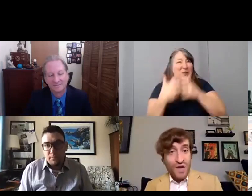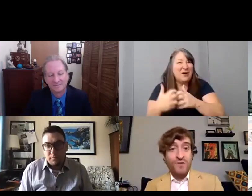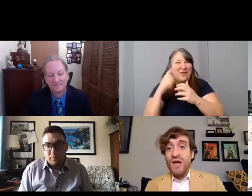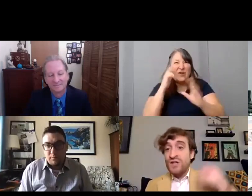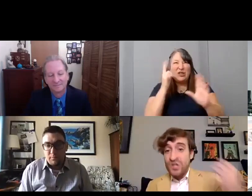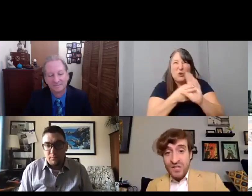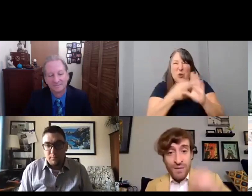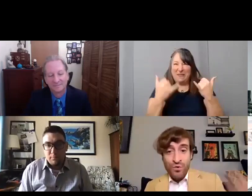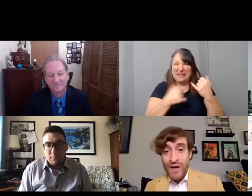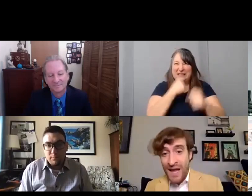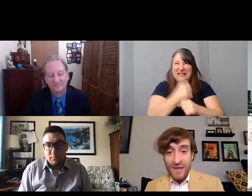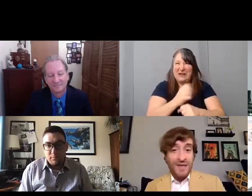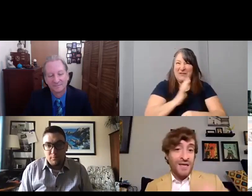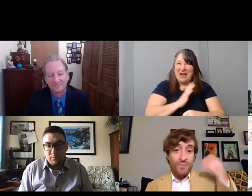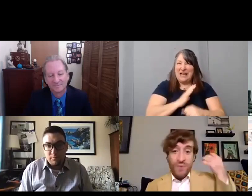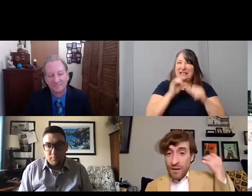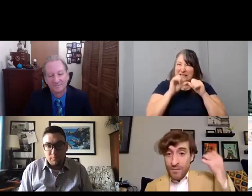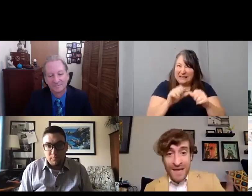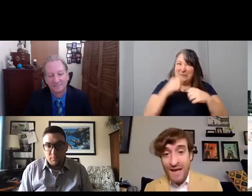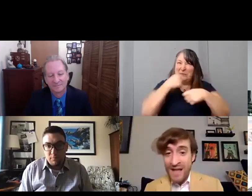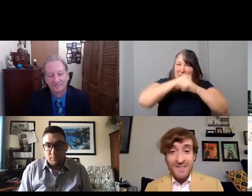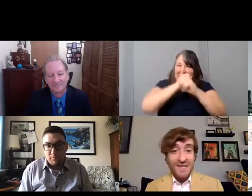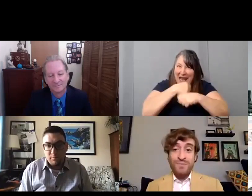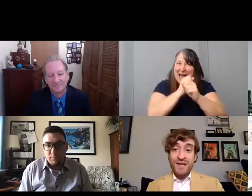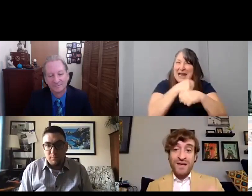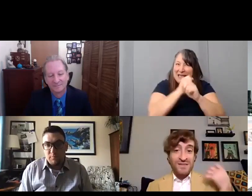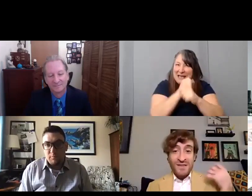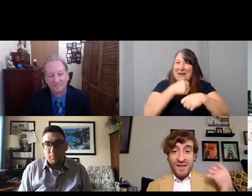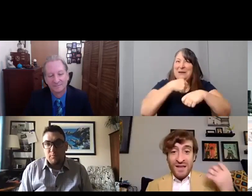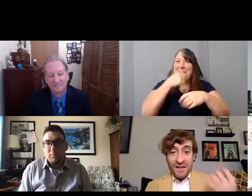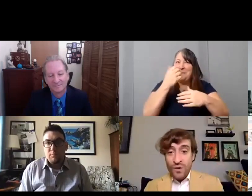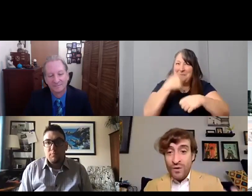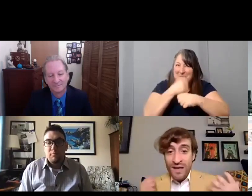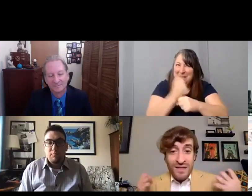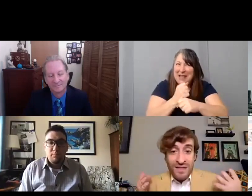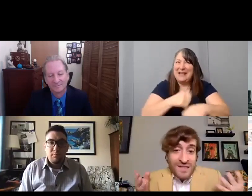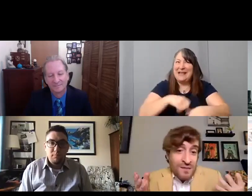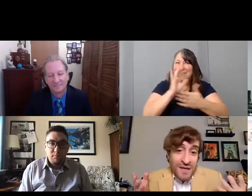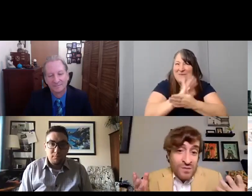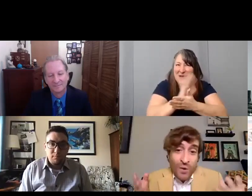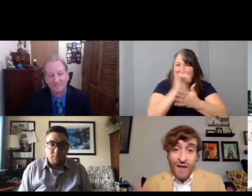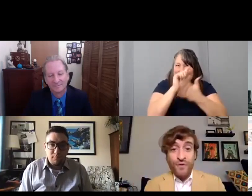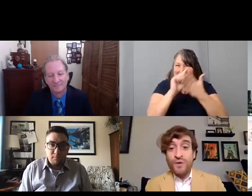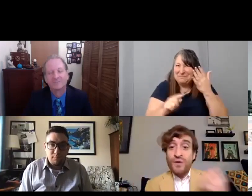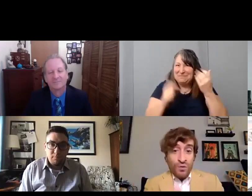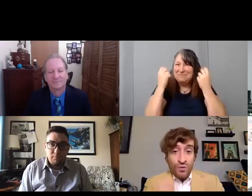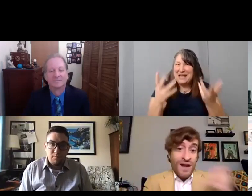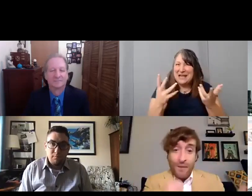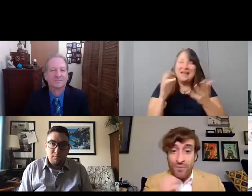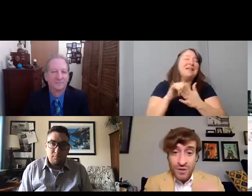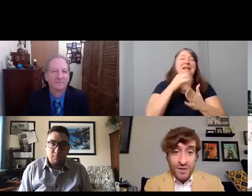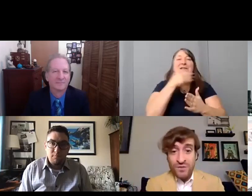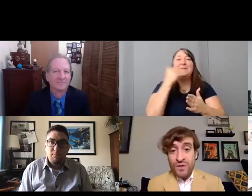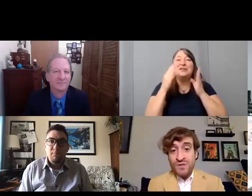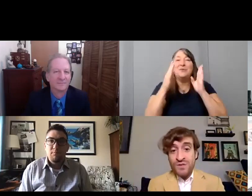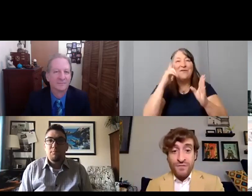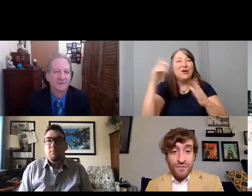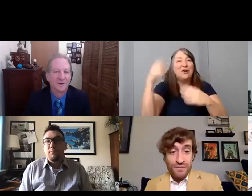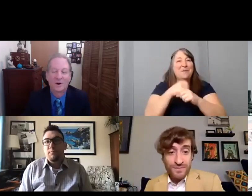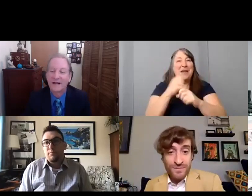just keep creating, keep making content because that's the best way for you to create opportunities for yourself.